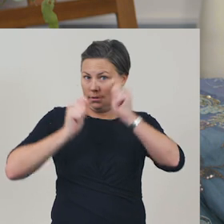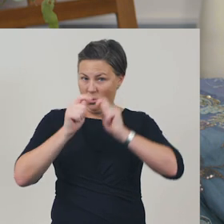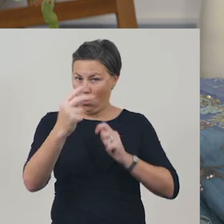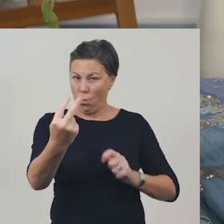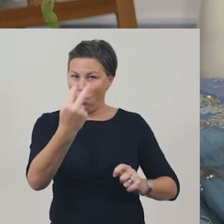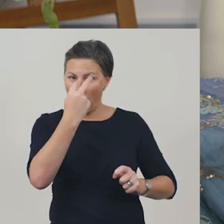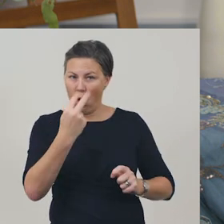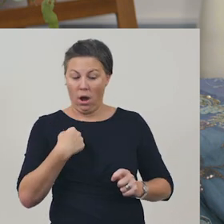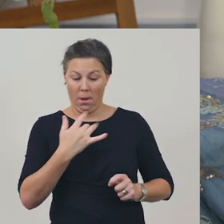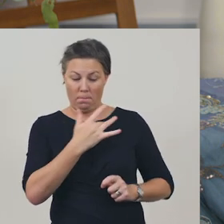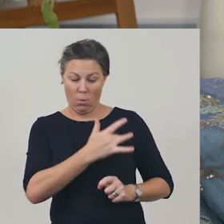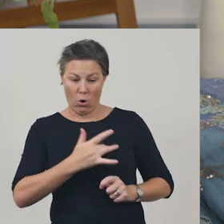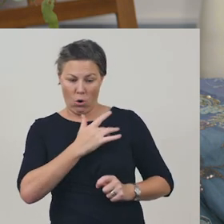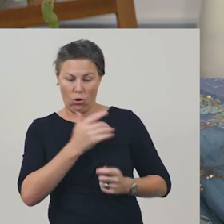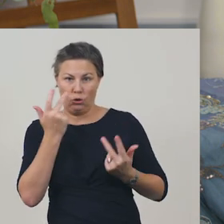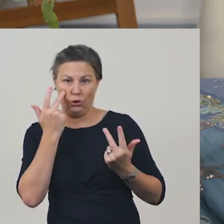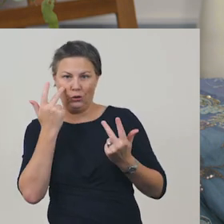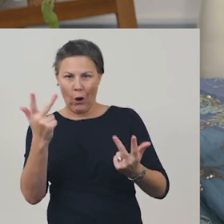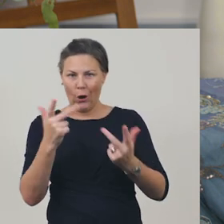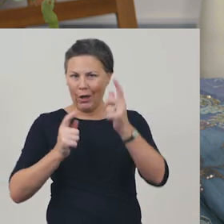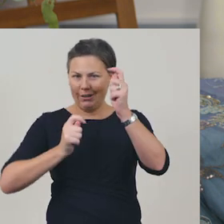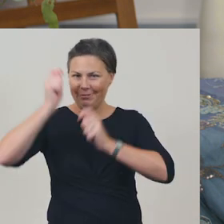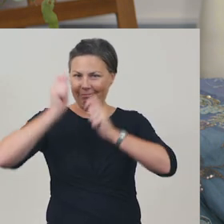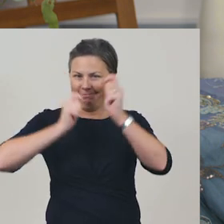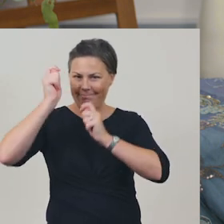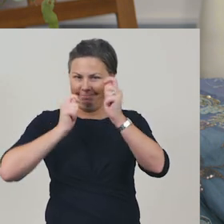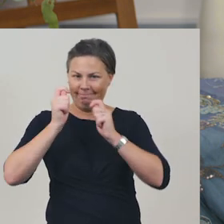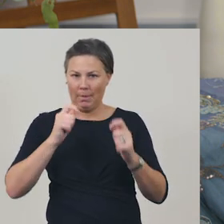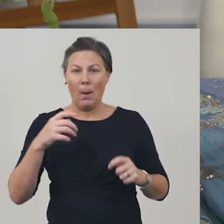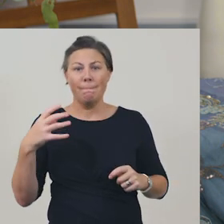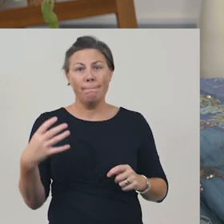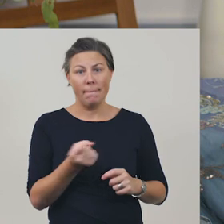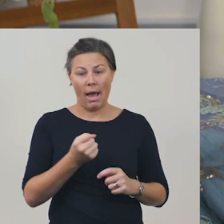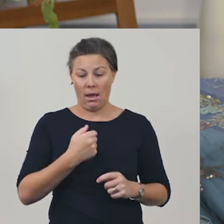You have to make sure your facial expression matches the emotion you want to express.